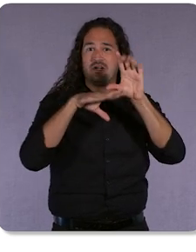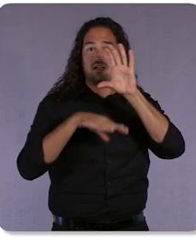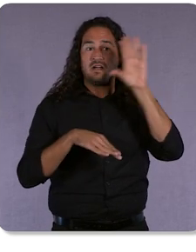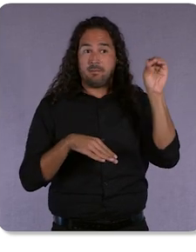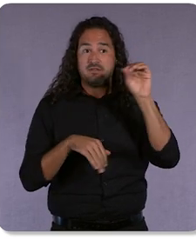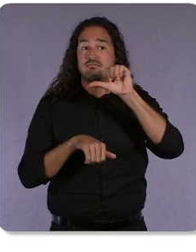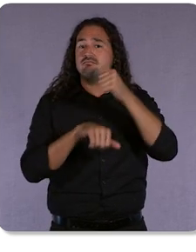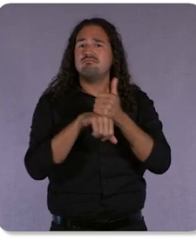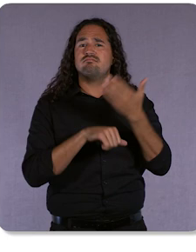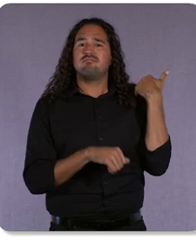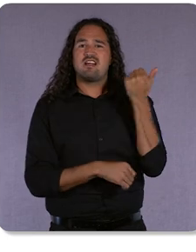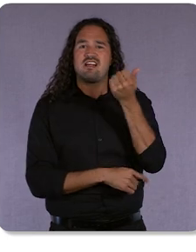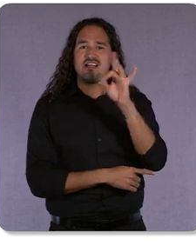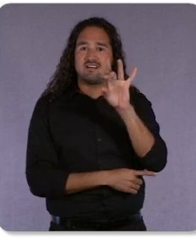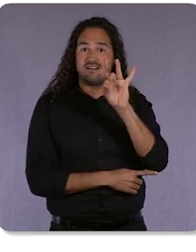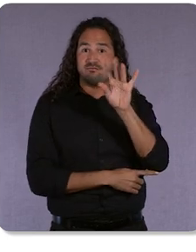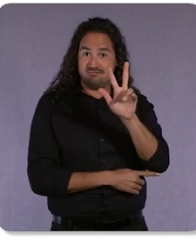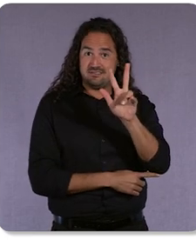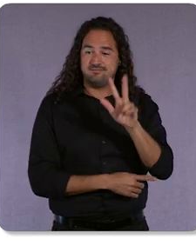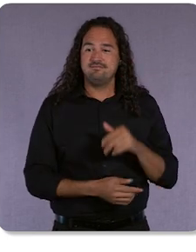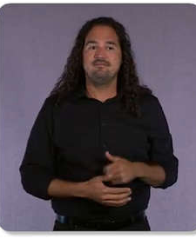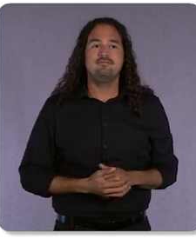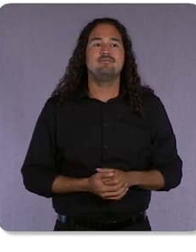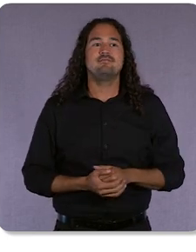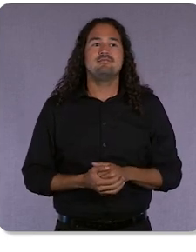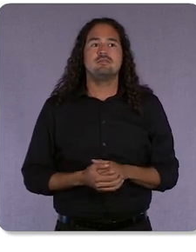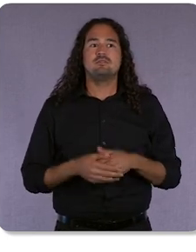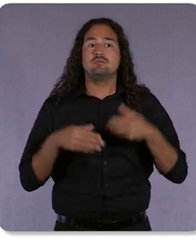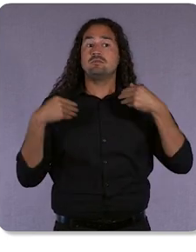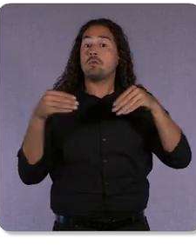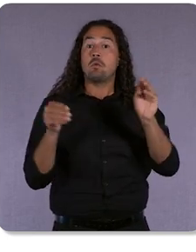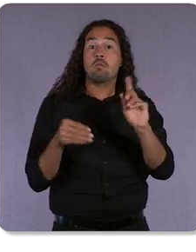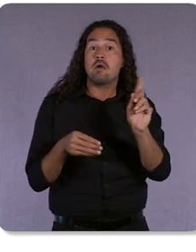Benjamin Moore is sold in locally owned and operated retailers